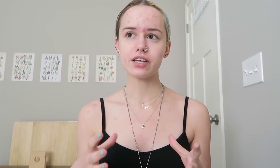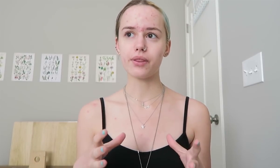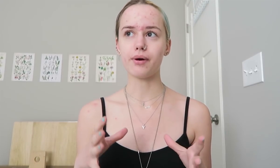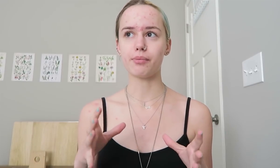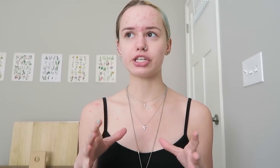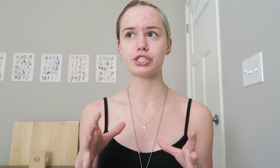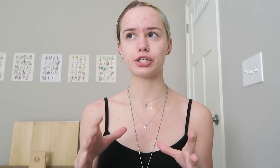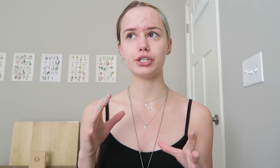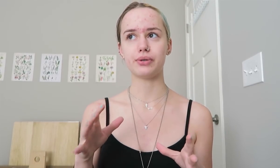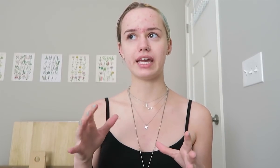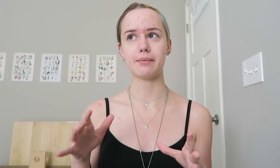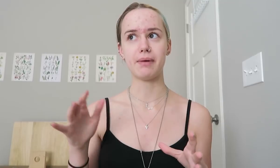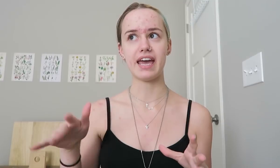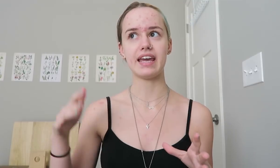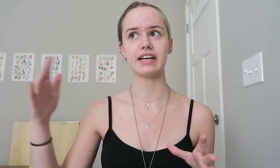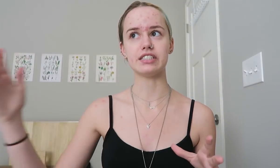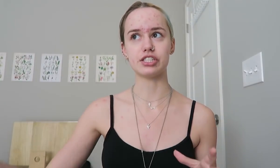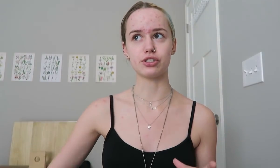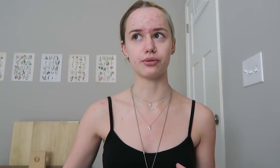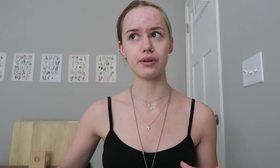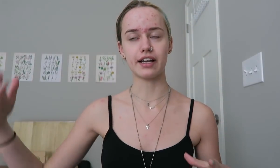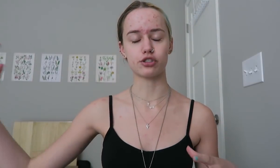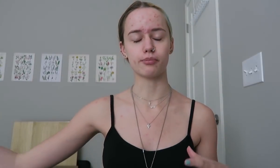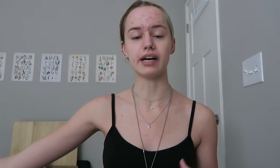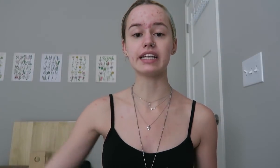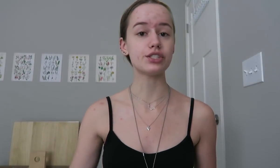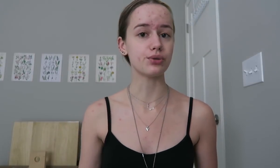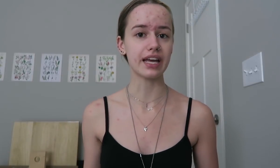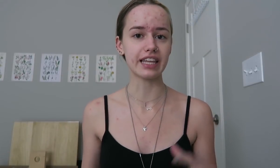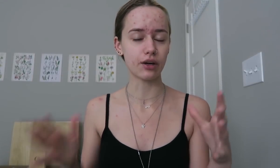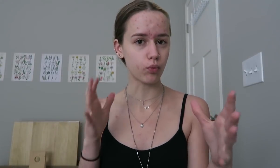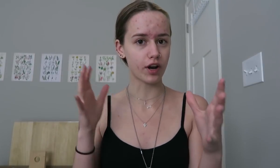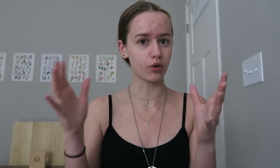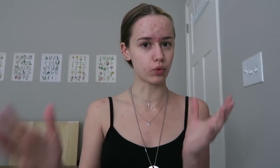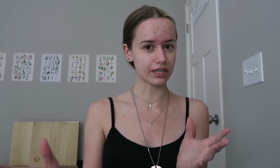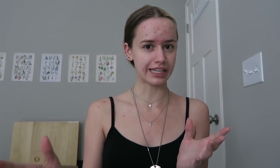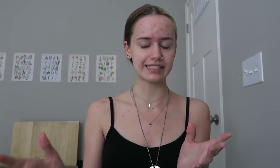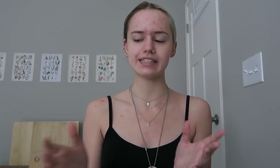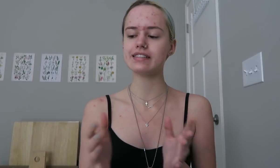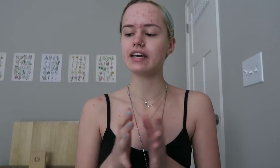Although I'm pretty sure you can pay additional, extra money to get like one on one classes.